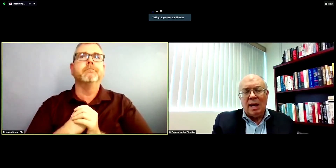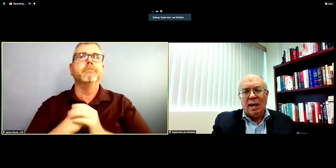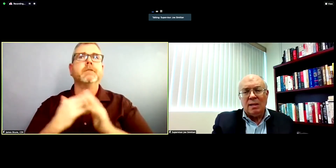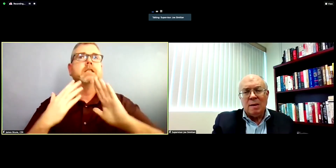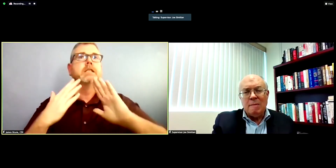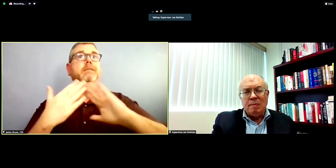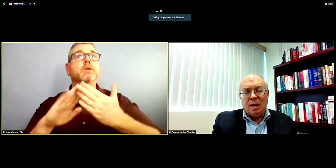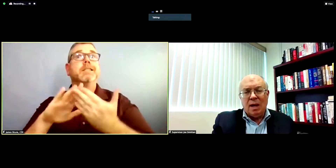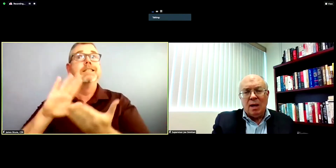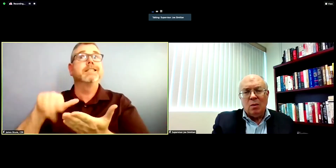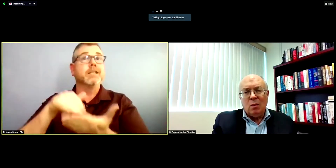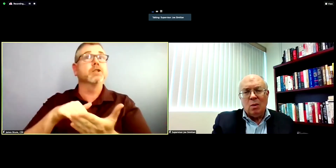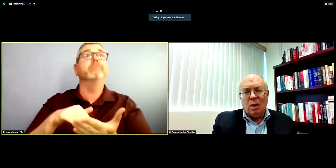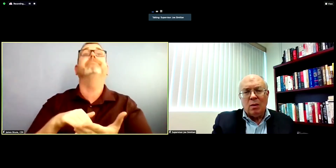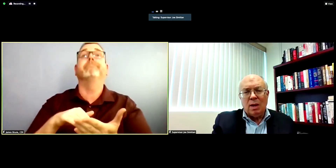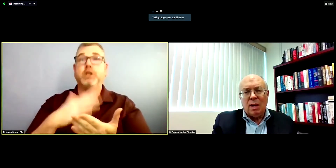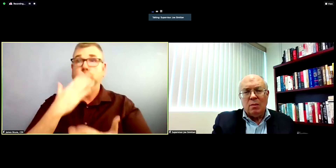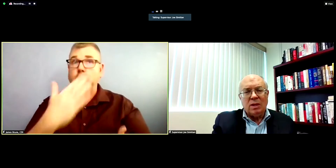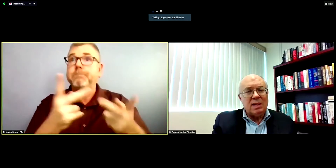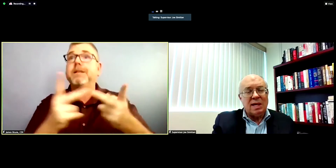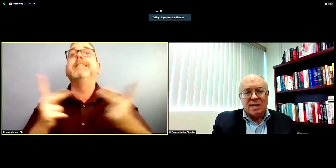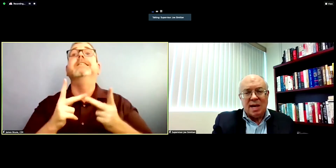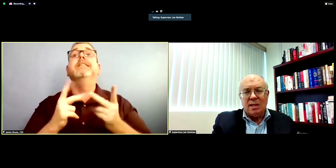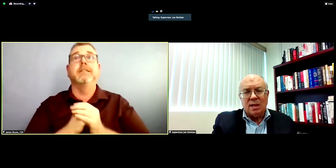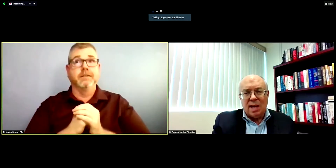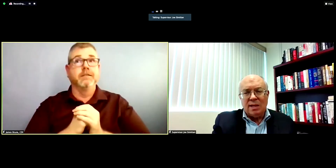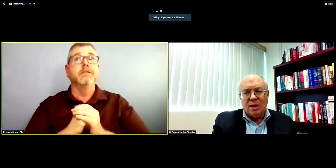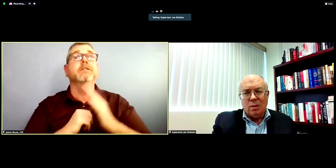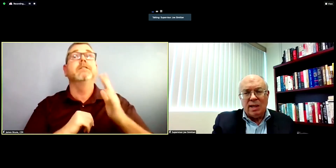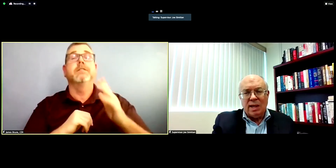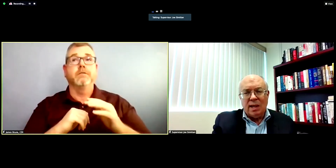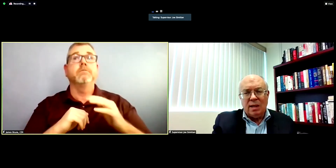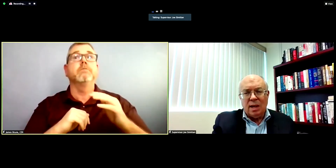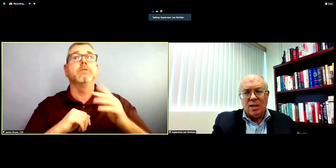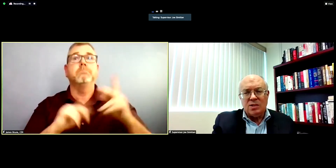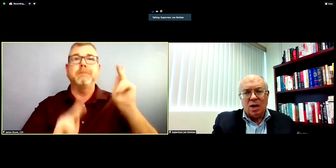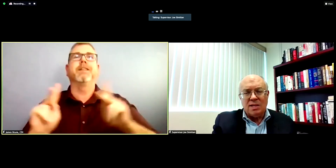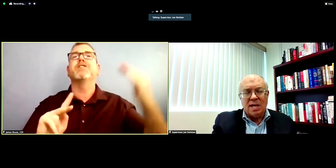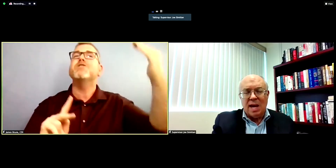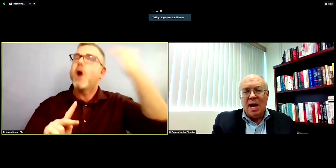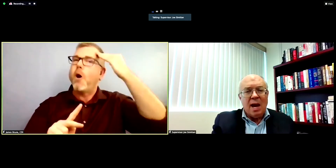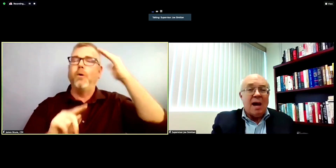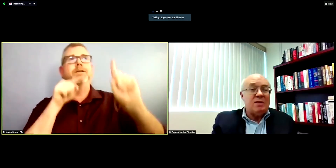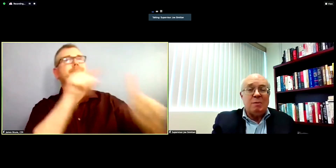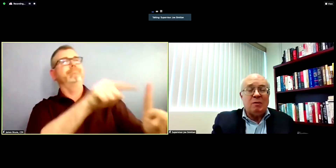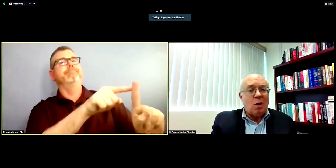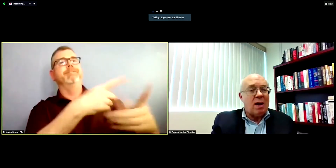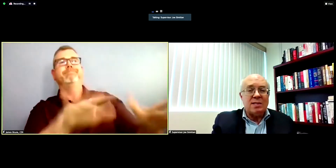and we're really excited and delighted that we can uh start today. I've said before and i'll say